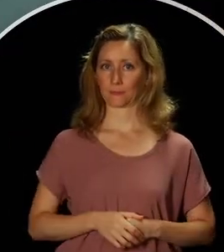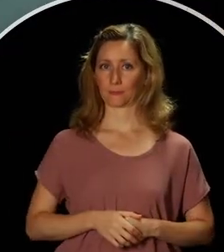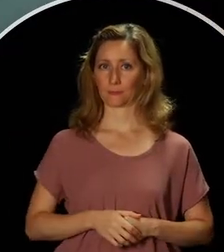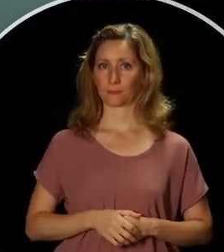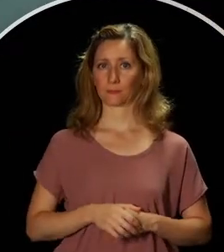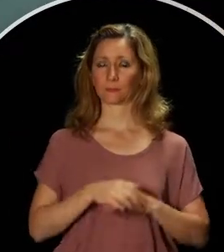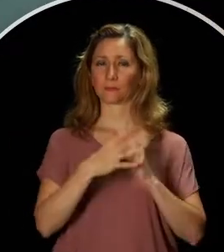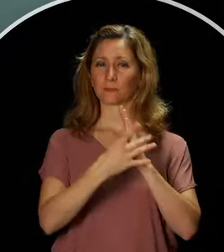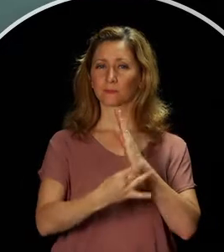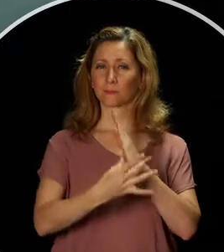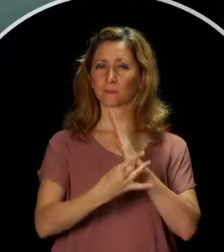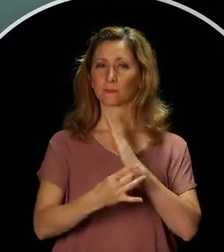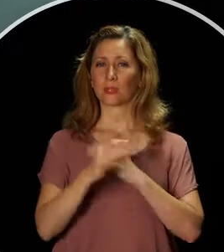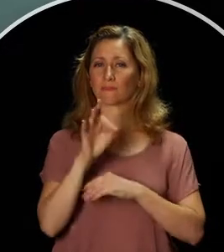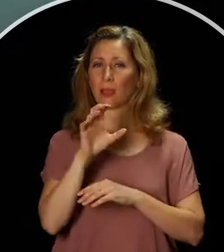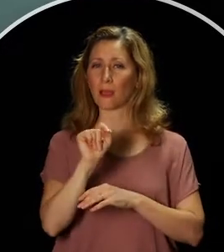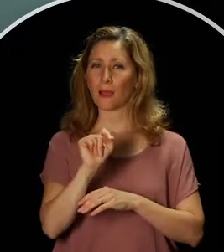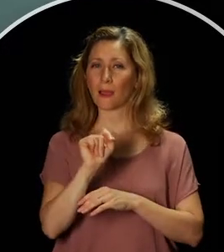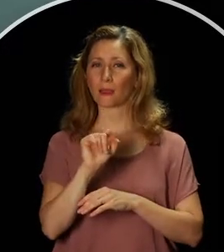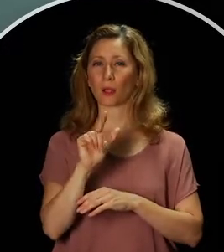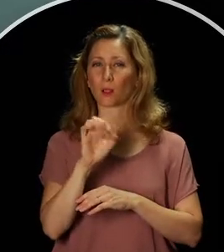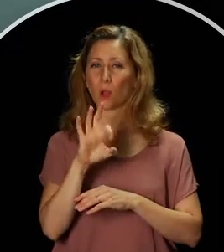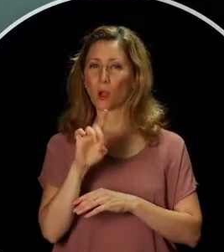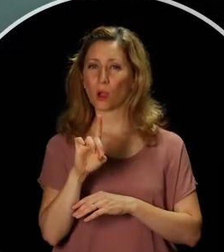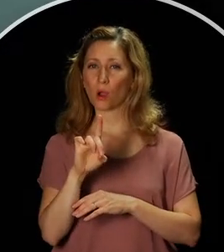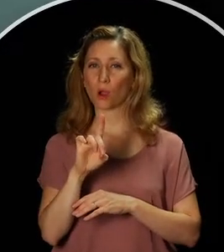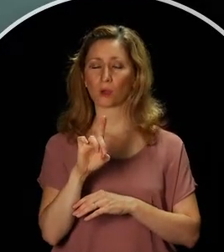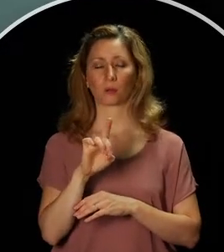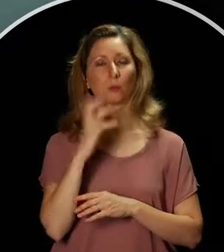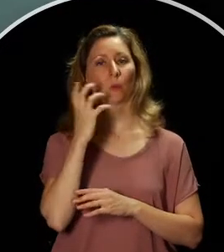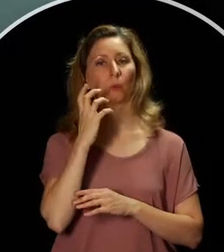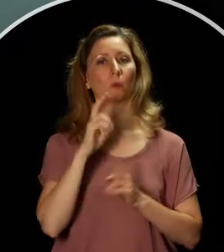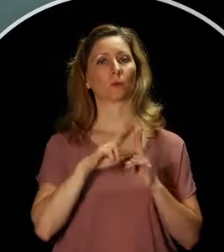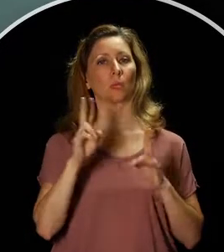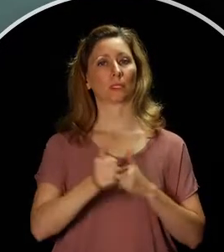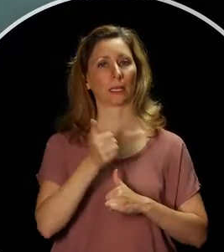Fats or grease, things like cooking oil, shortening, and lard, are especially dangerous,